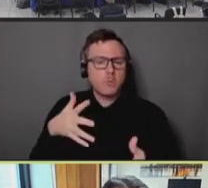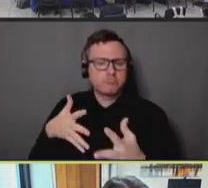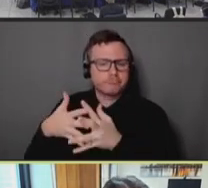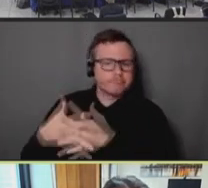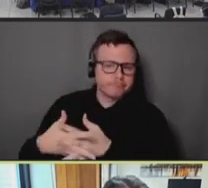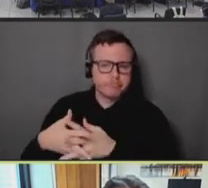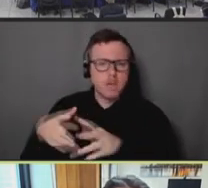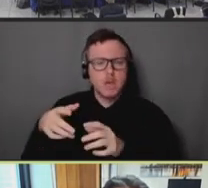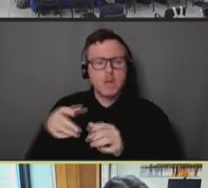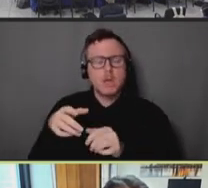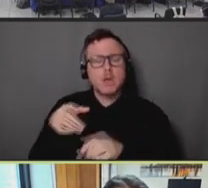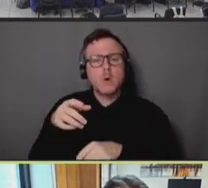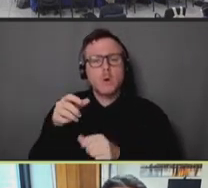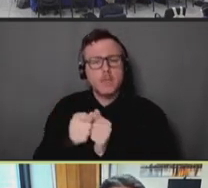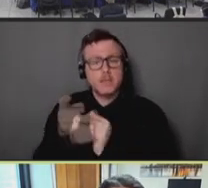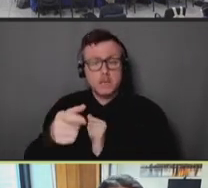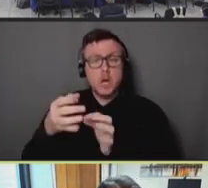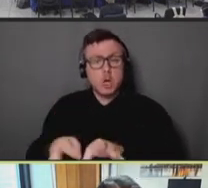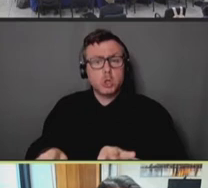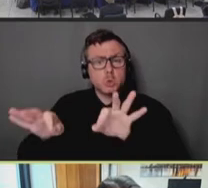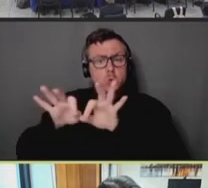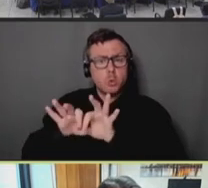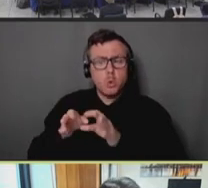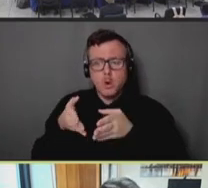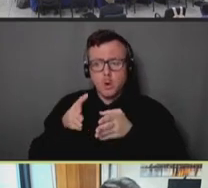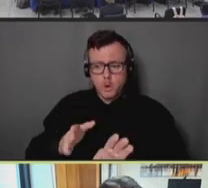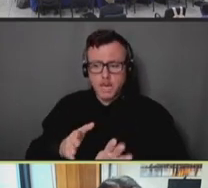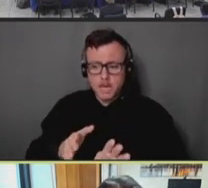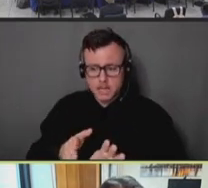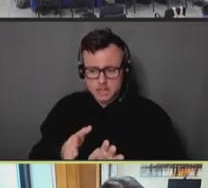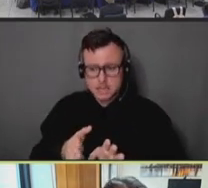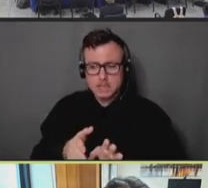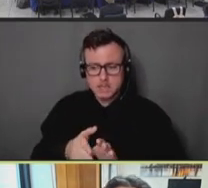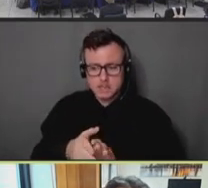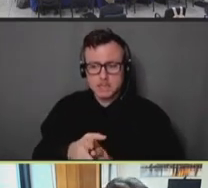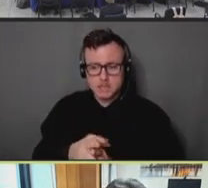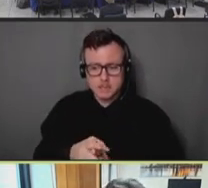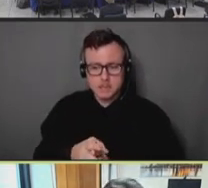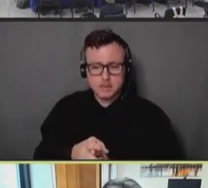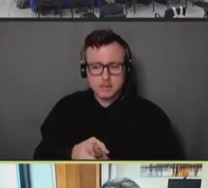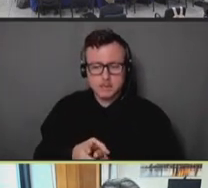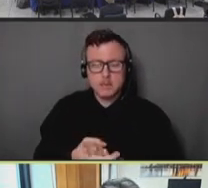key pillar of us reaching our population health goals. In this case, our vaccination targets."